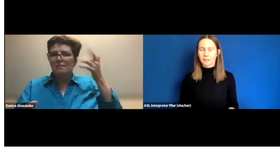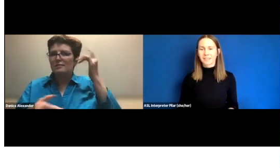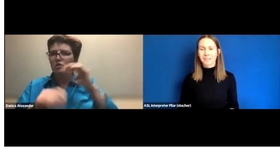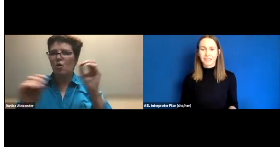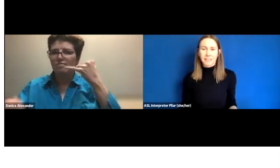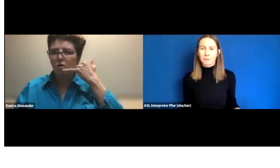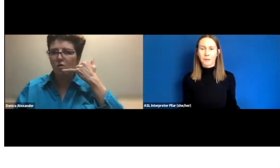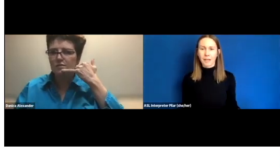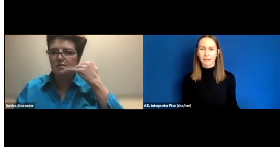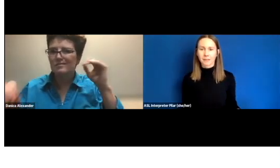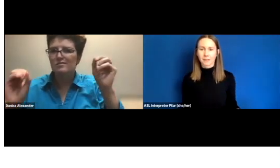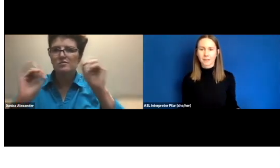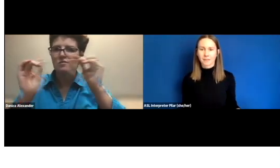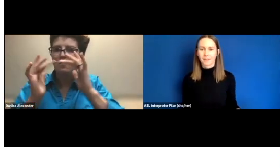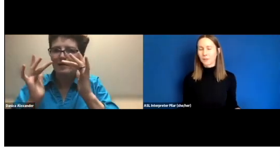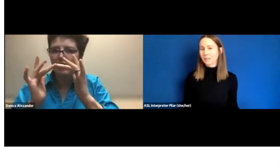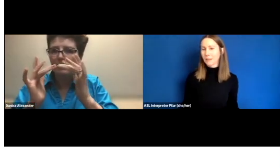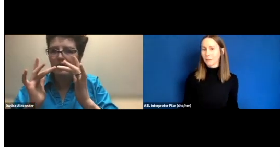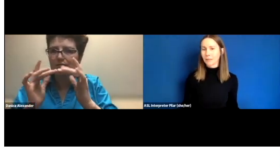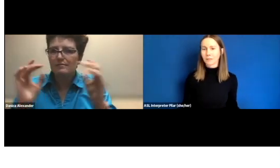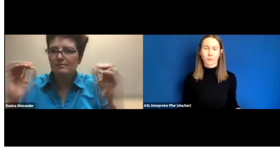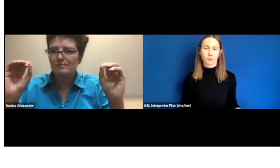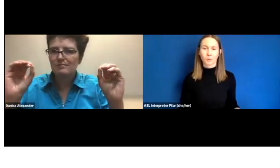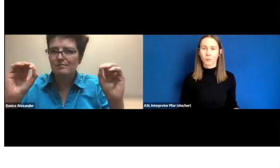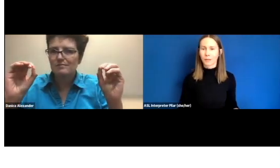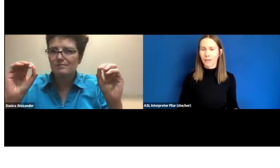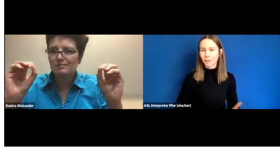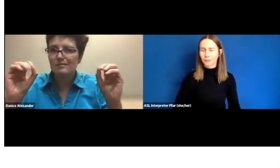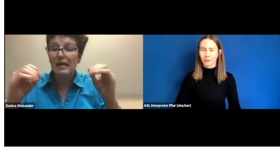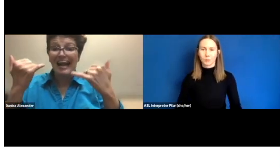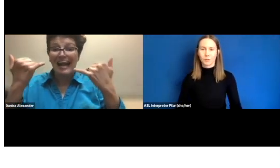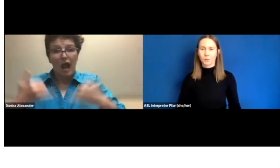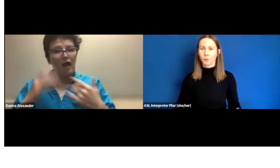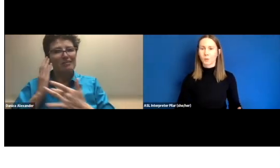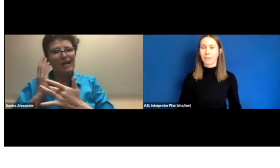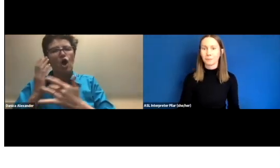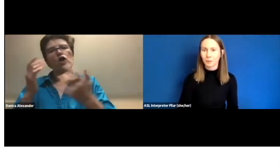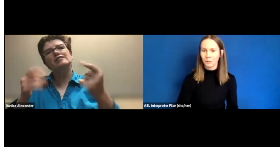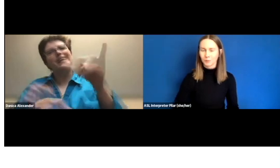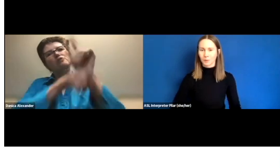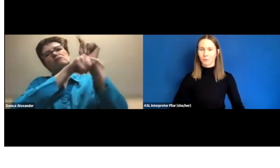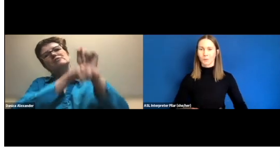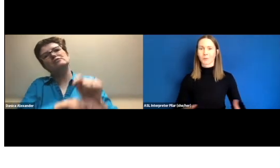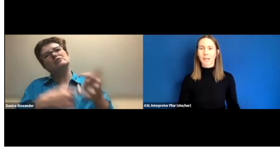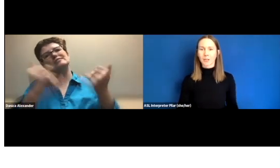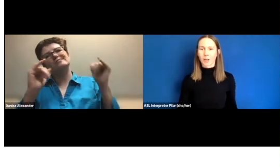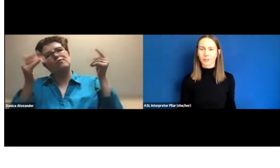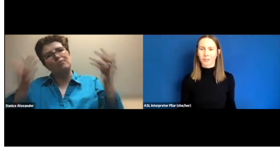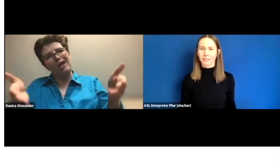That's done in advance. We did that because there was no connection, there was no telephones, there was no technology.